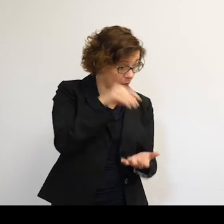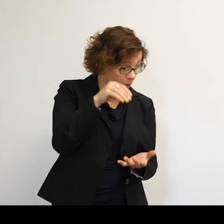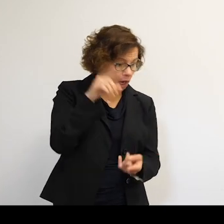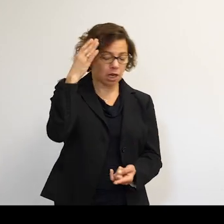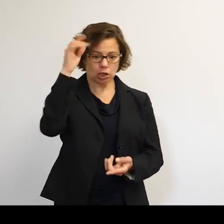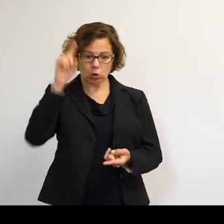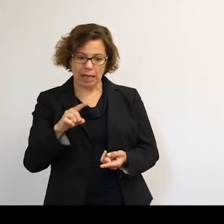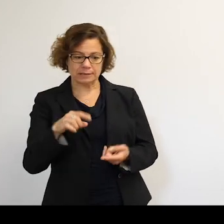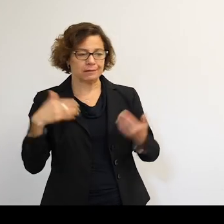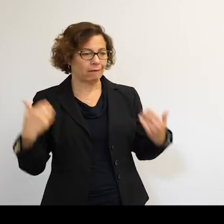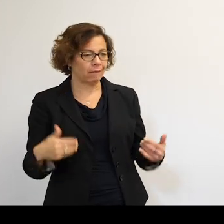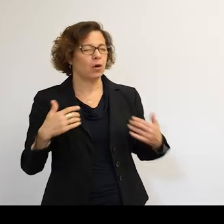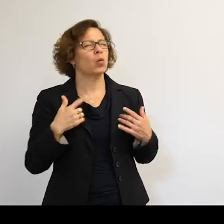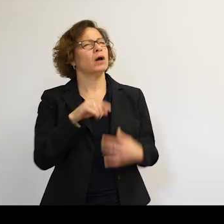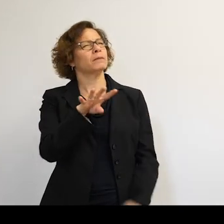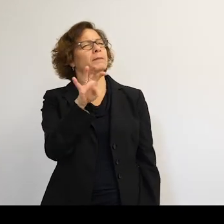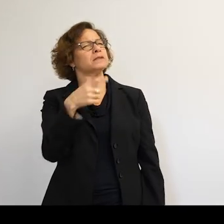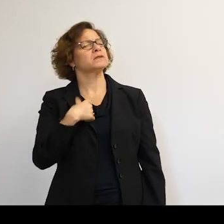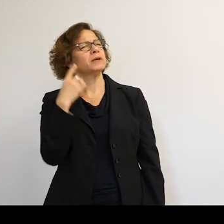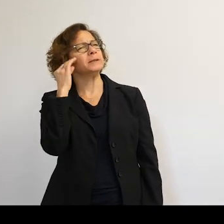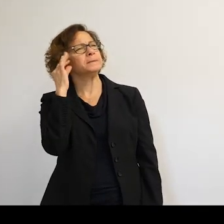The big-- what puzzles me?